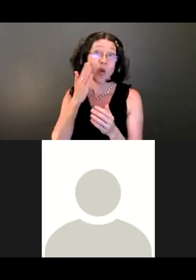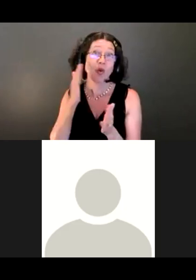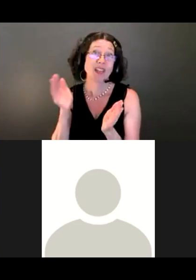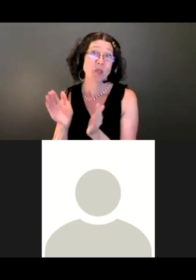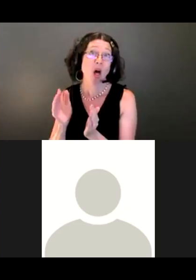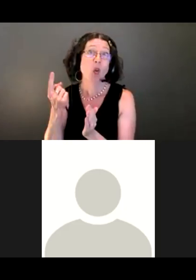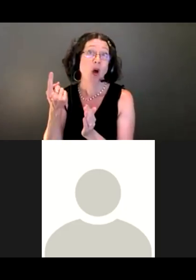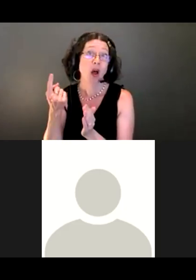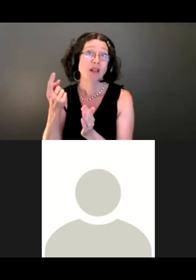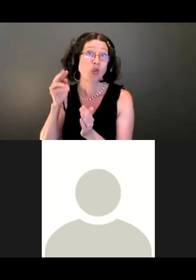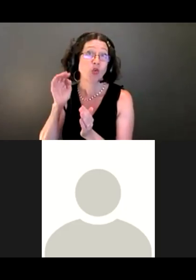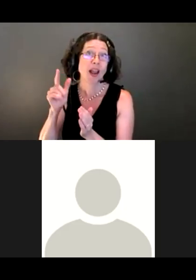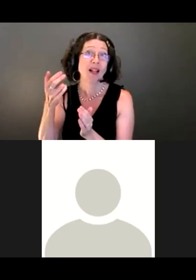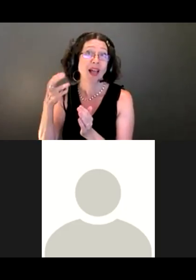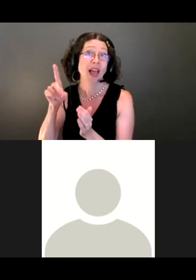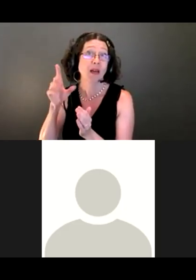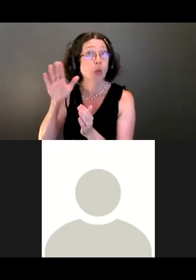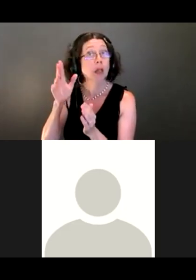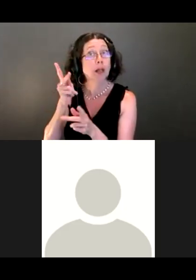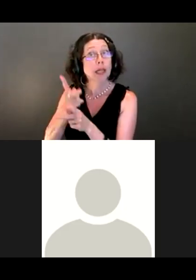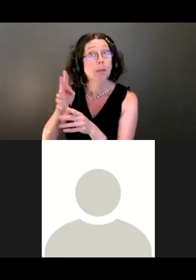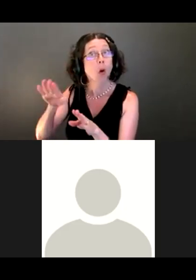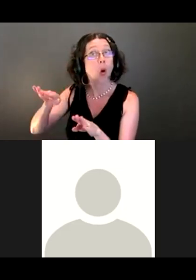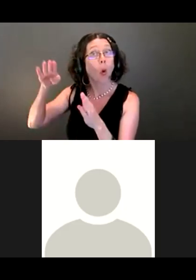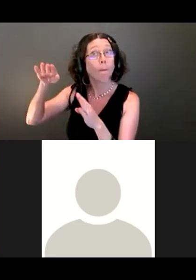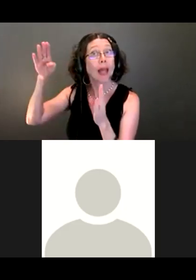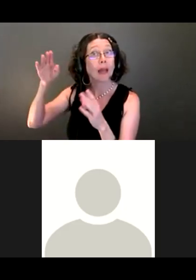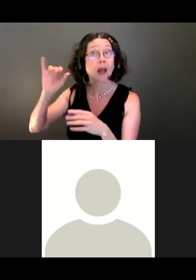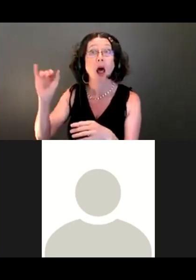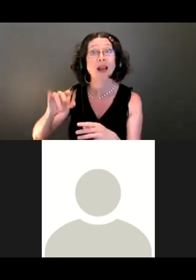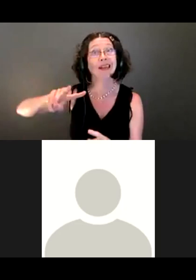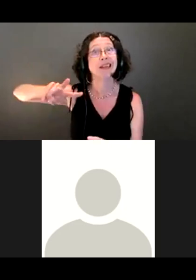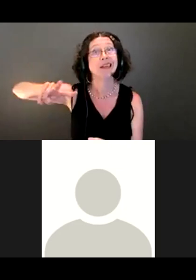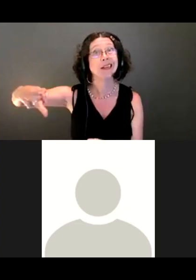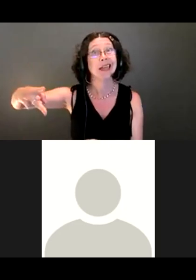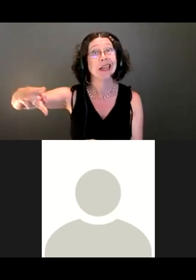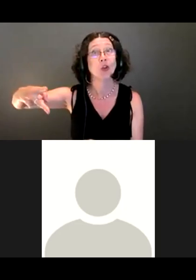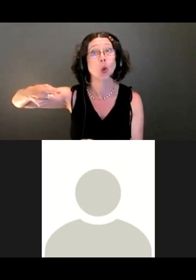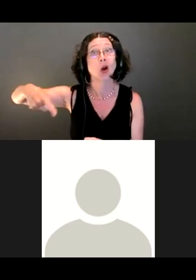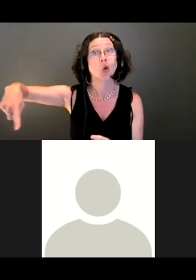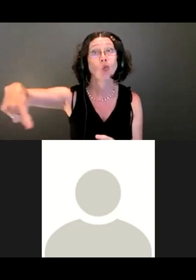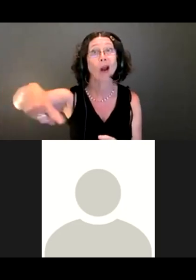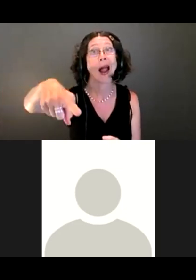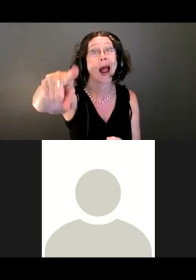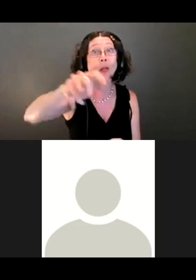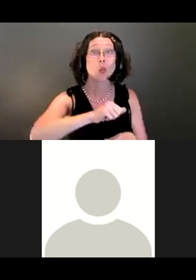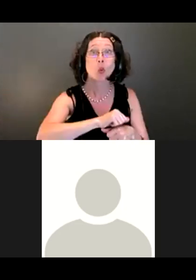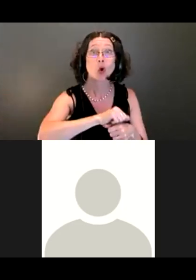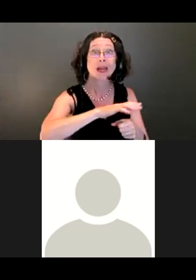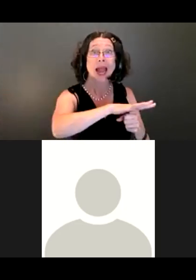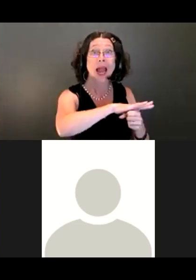would leave that open, whether they're building a detour around the work area from that trailhead.